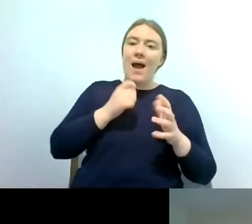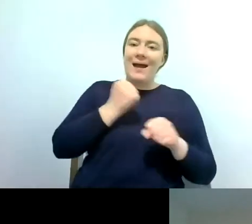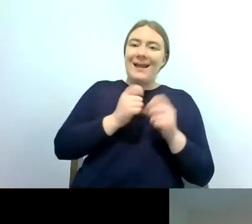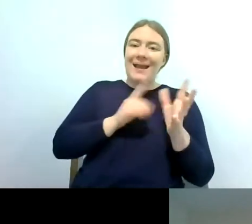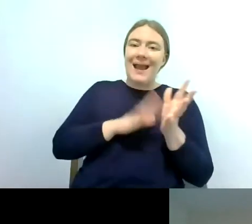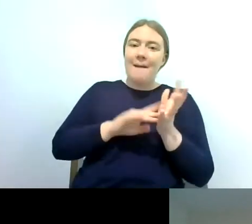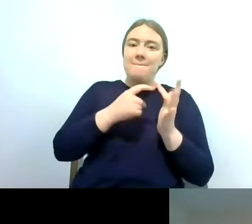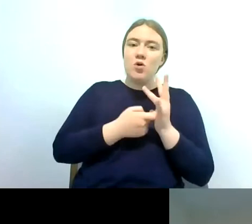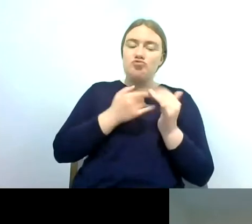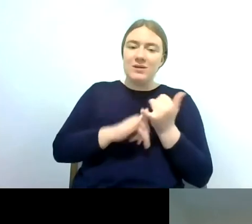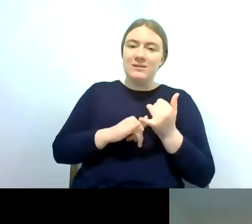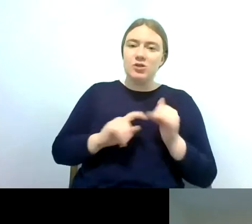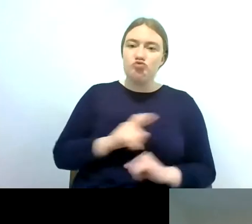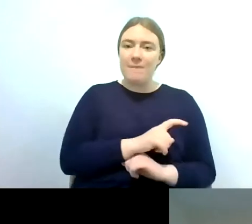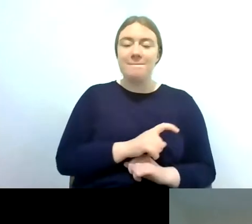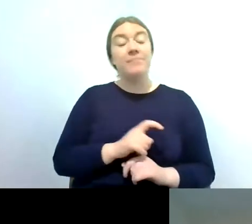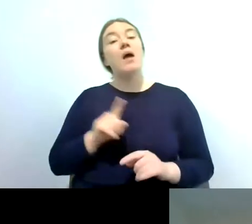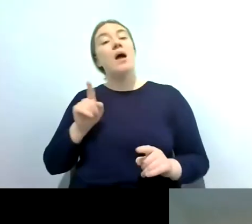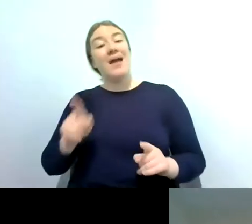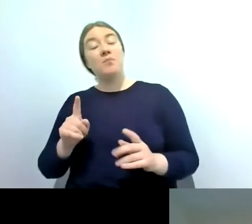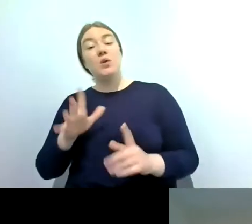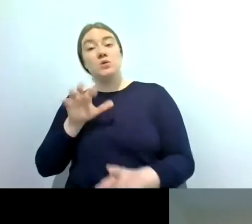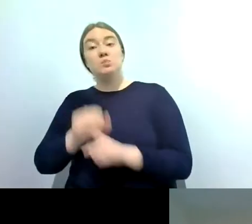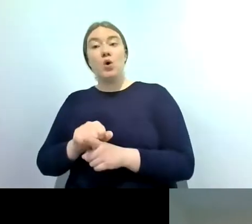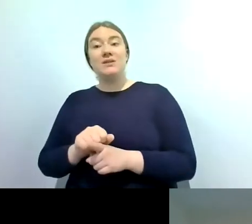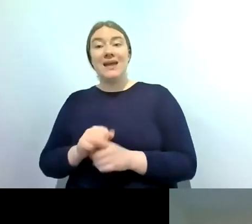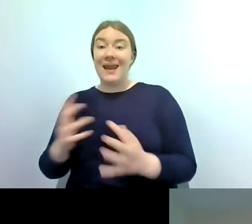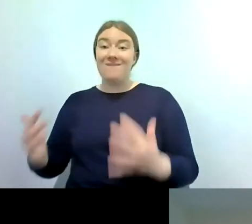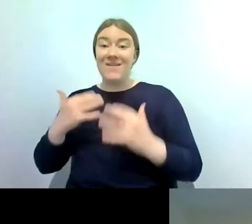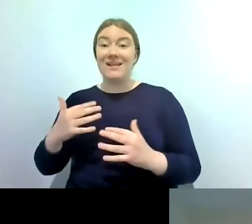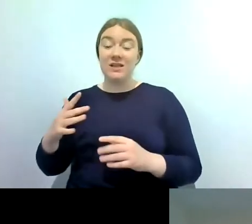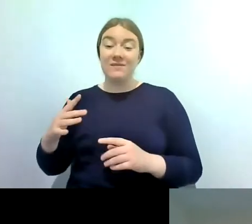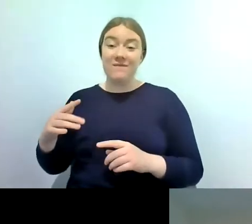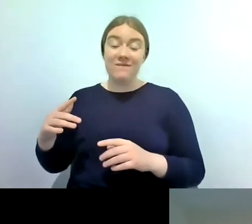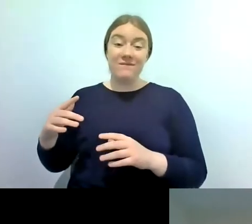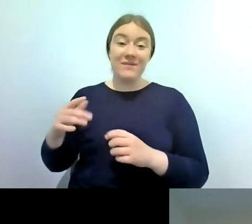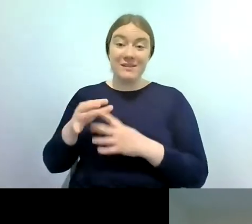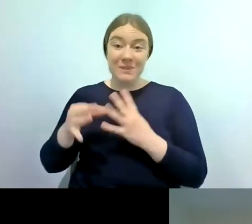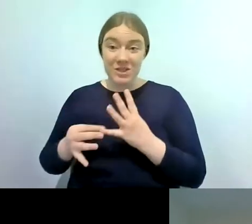come across an invasive species on a survey we ask volunteers to take take a voucher specimen